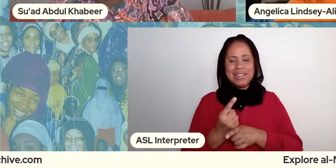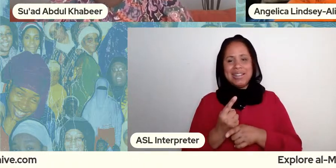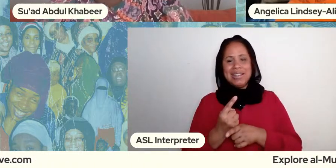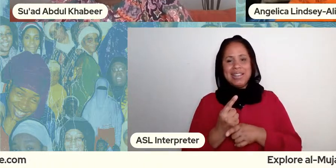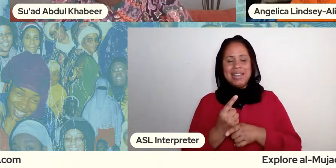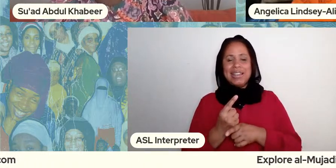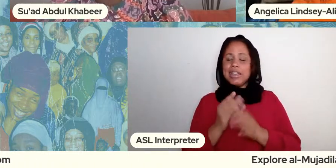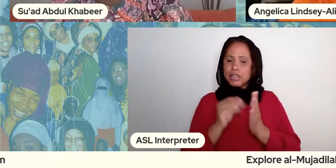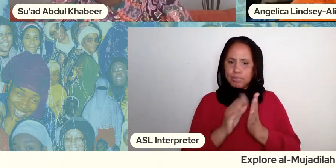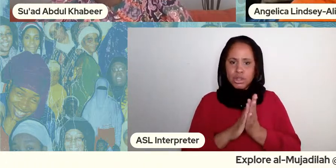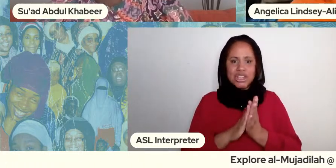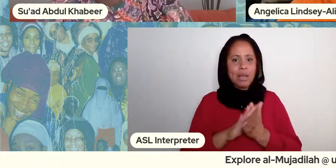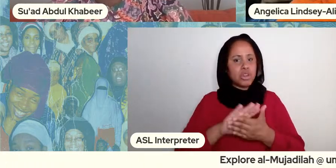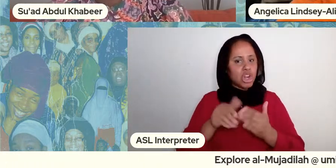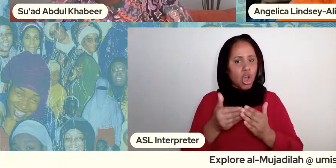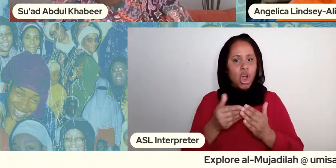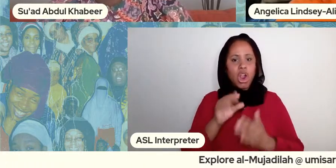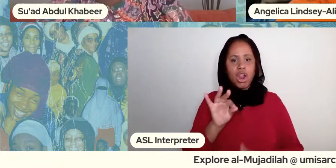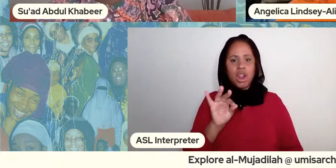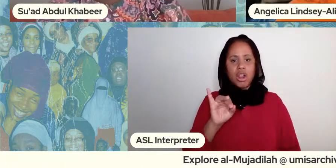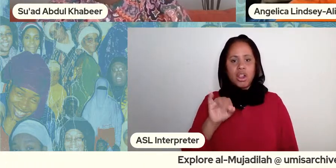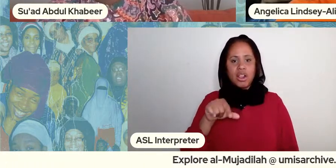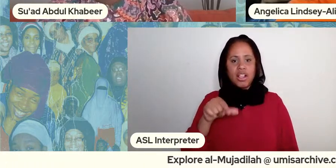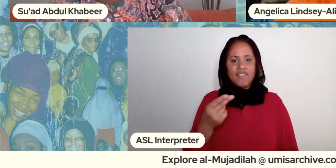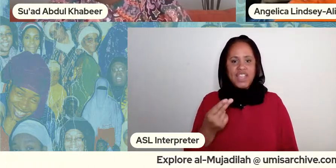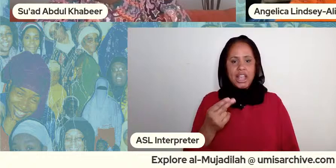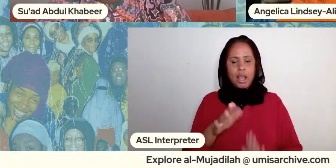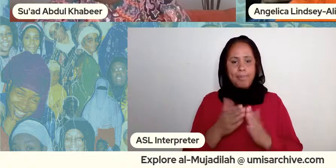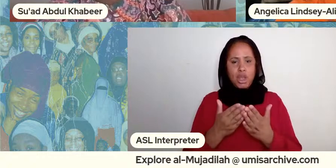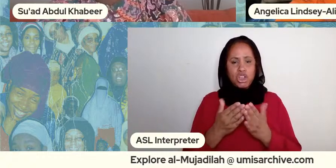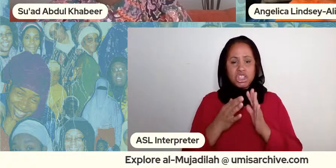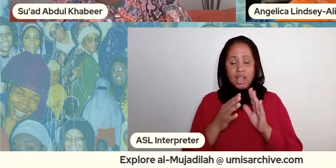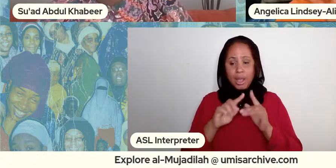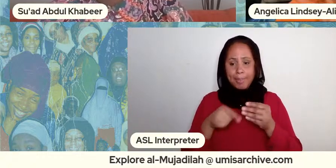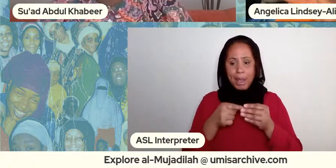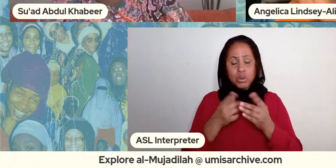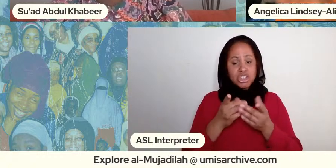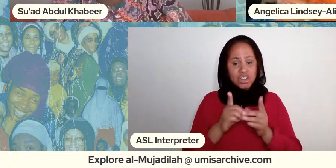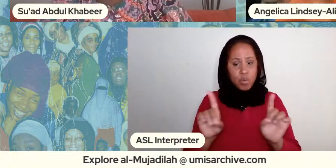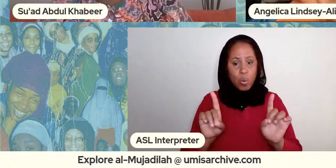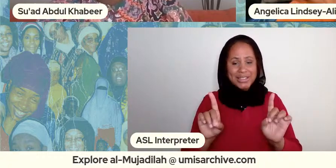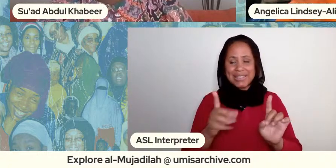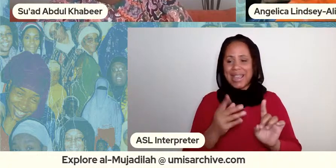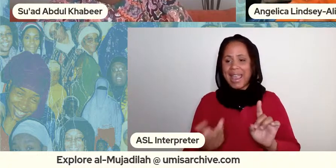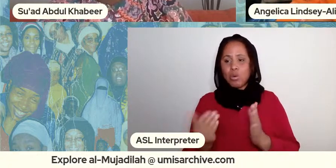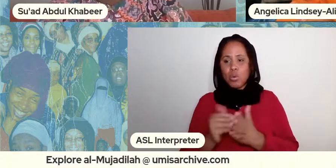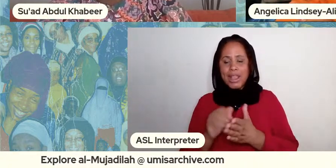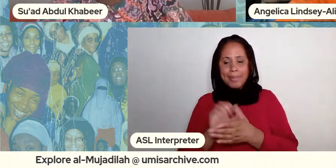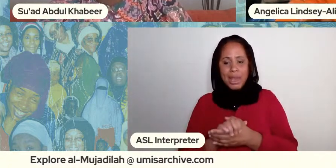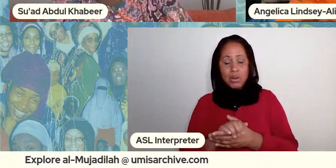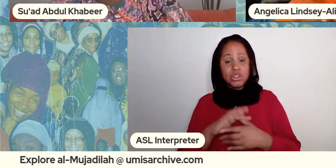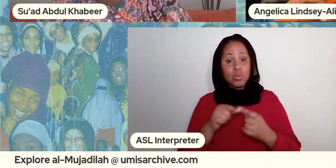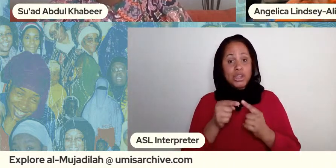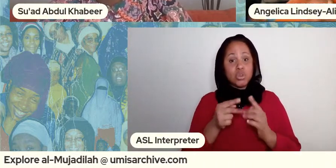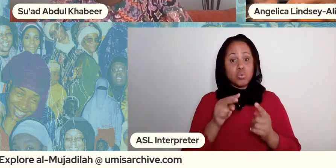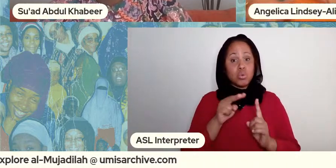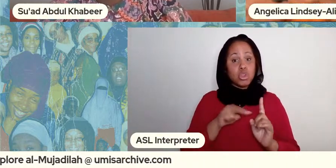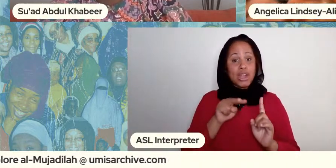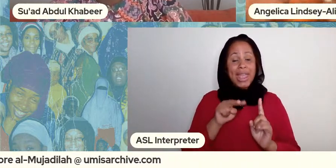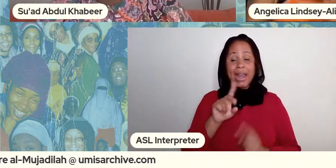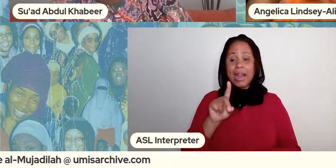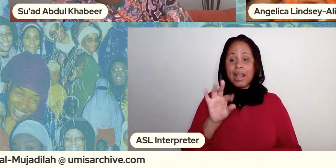about you know divorce and remarriage and when you look at the the fick of marriage and you really